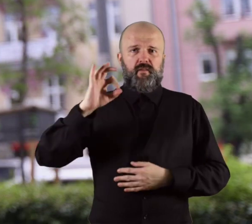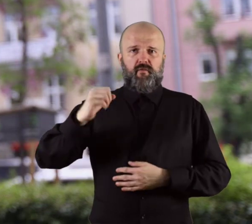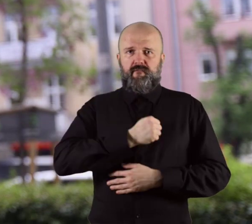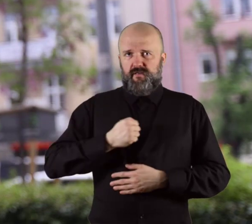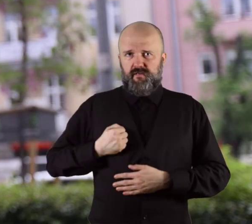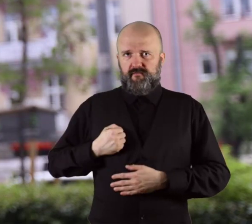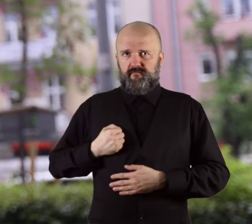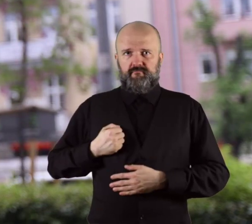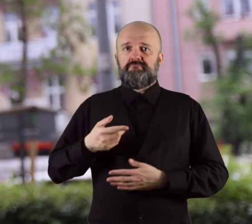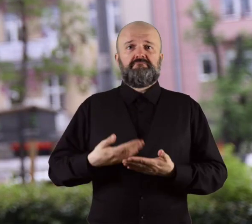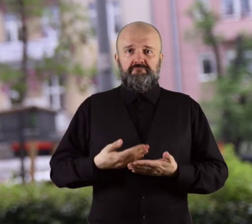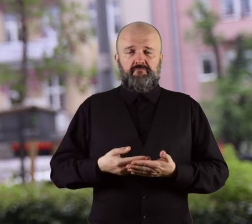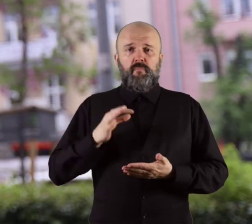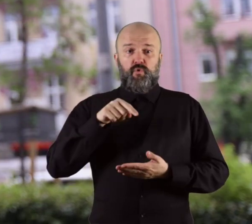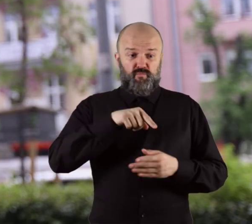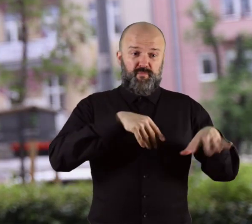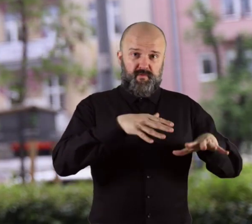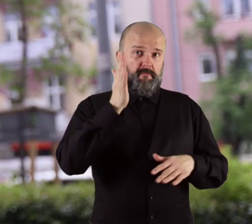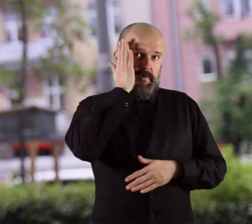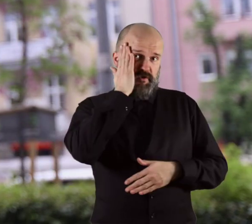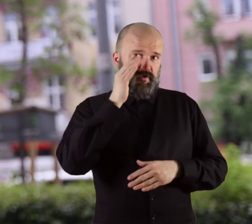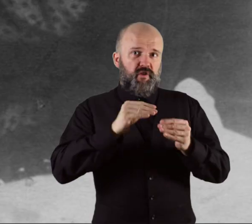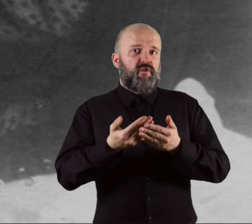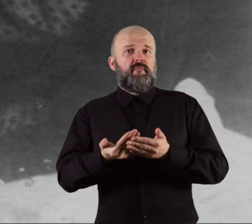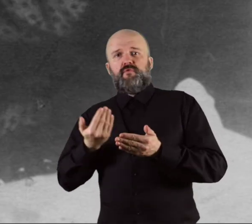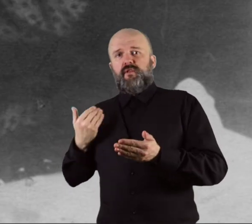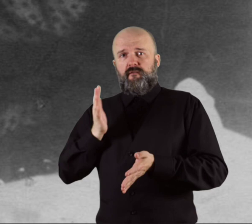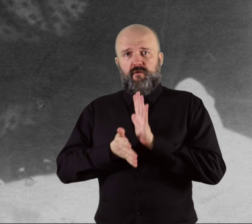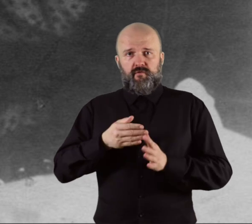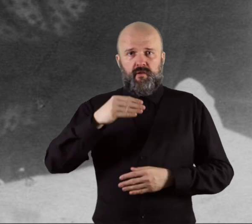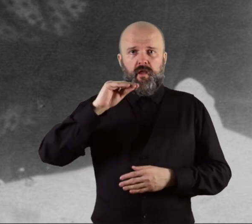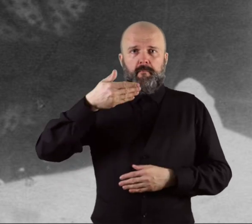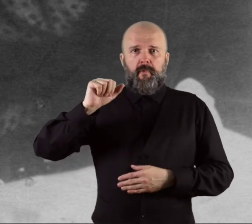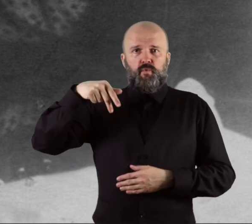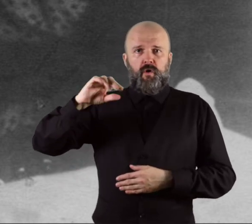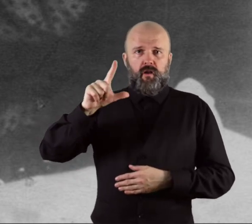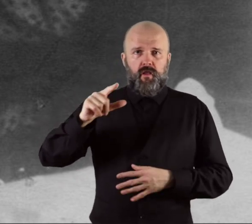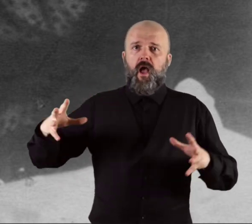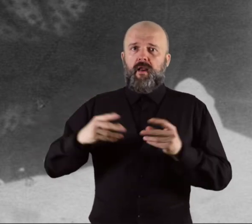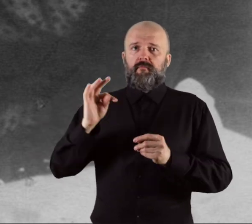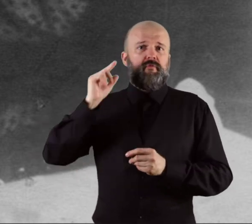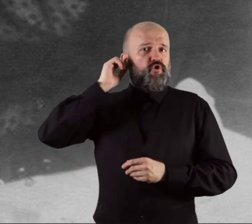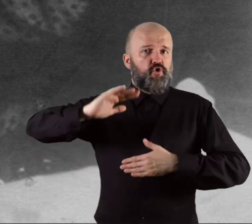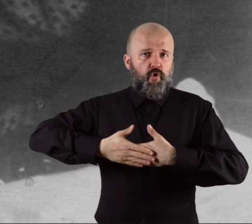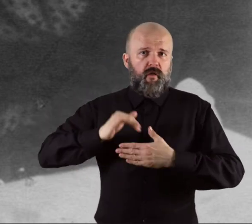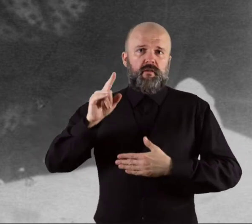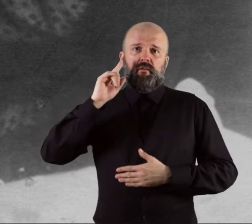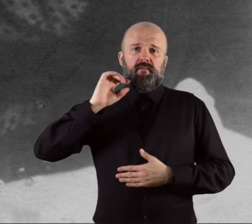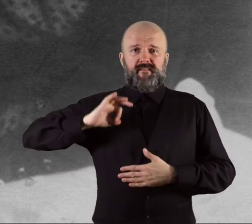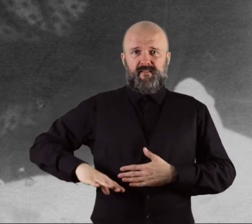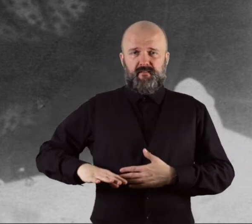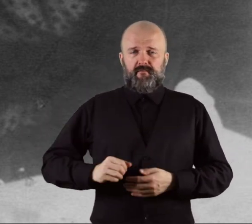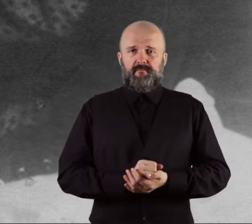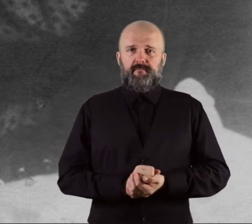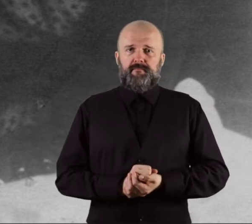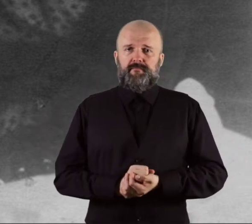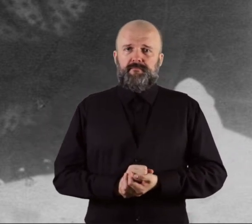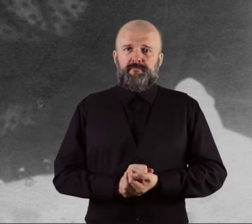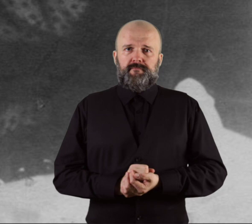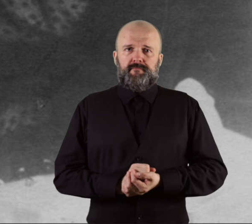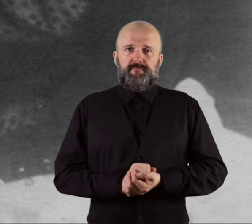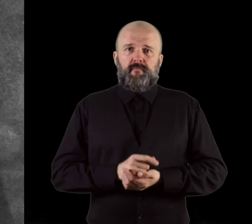It was here that before the war Emanuel Ringelblum lived with his wife Judyta and son Urim.